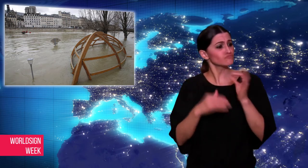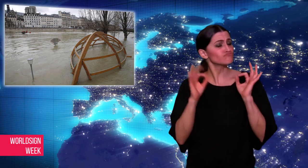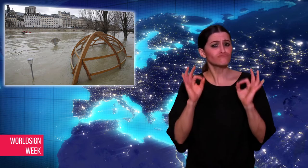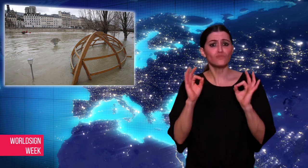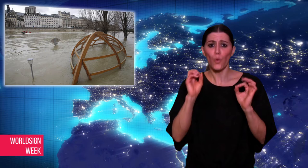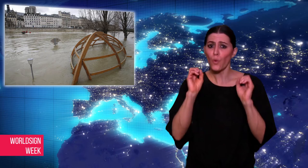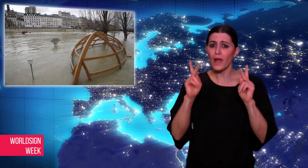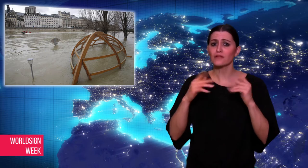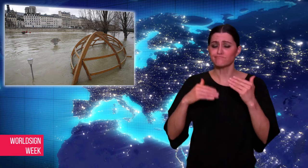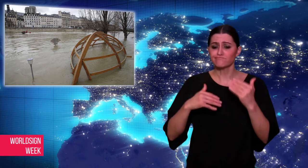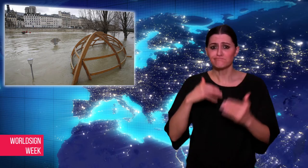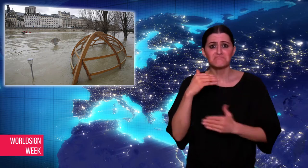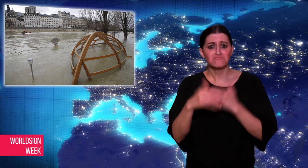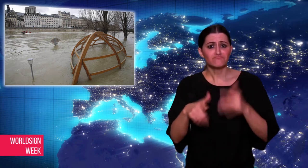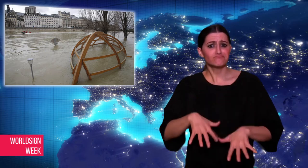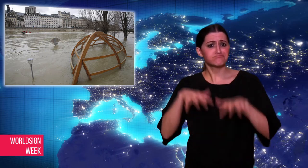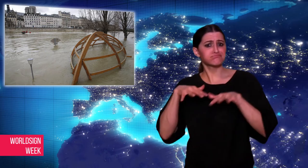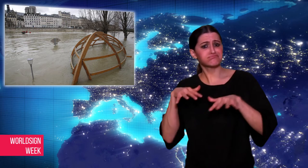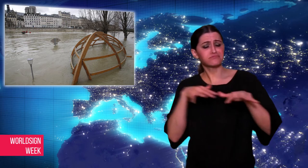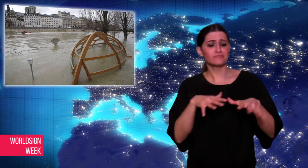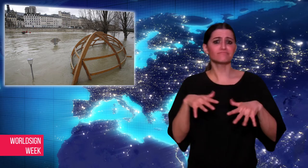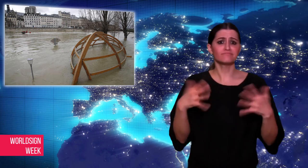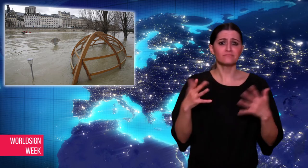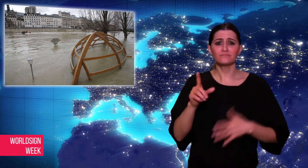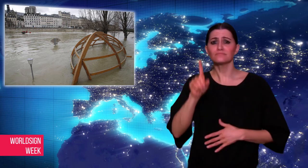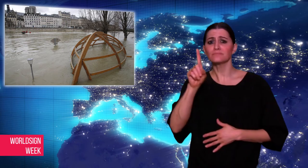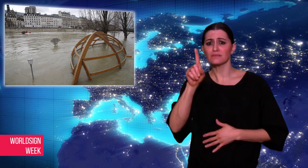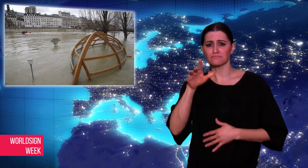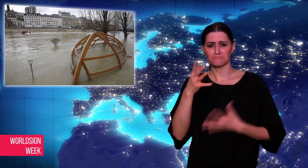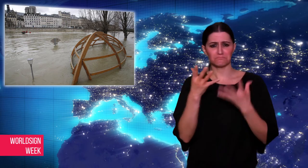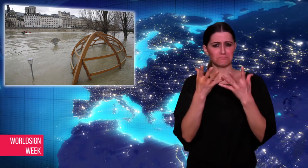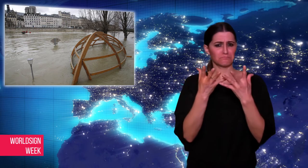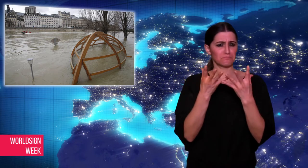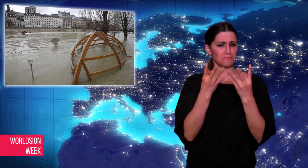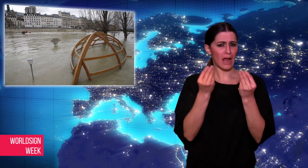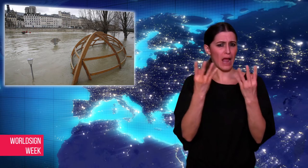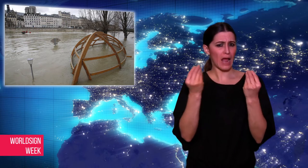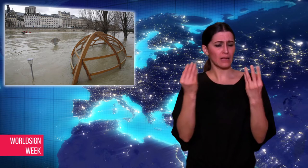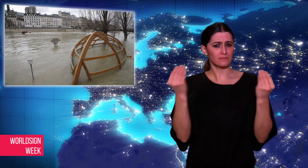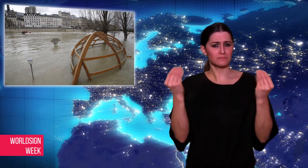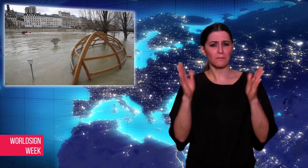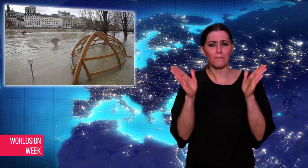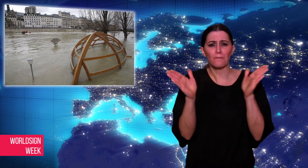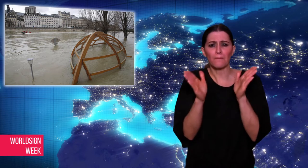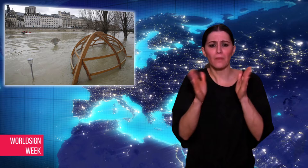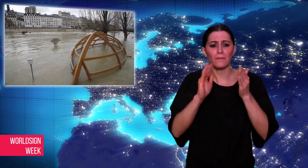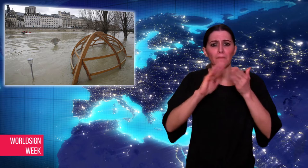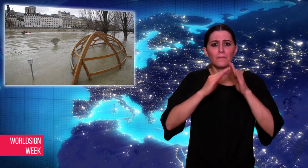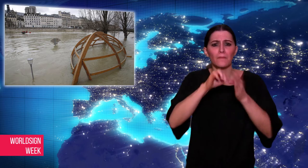flooding, many of the 240 outlying